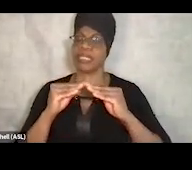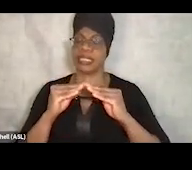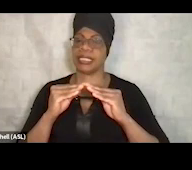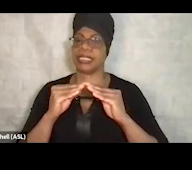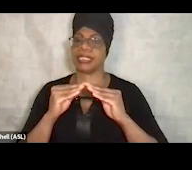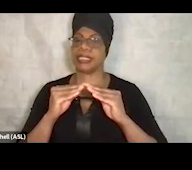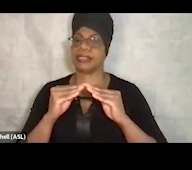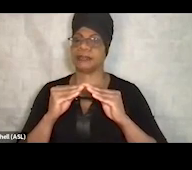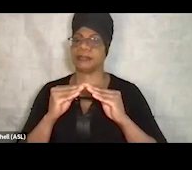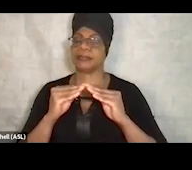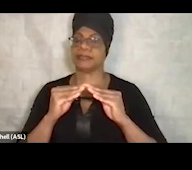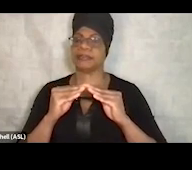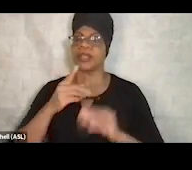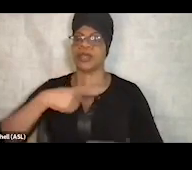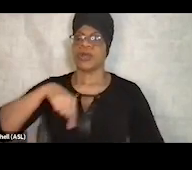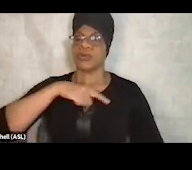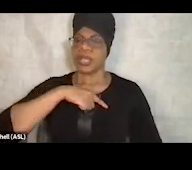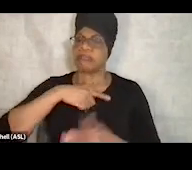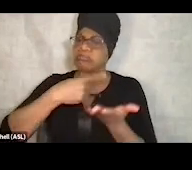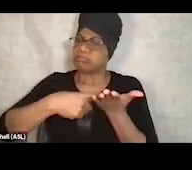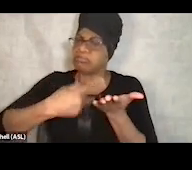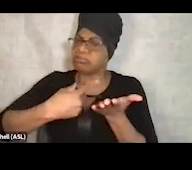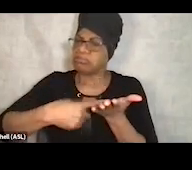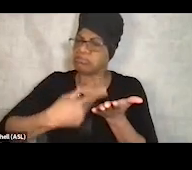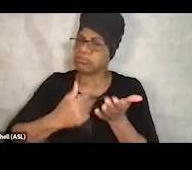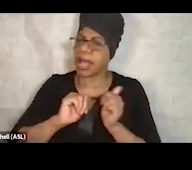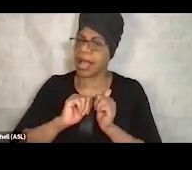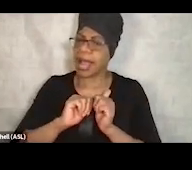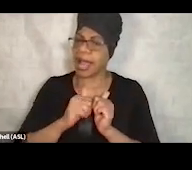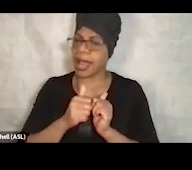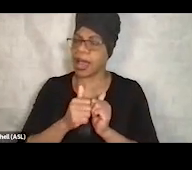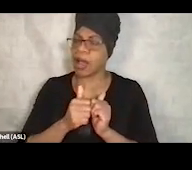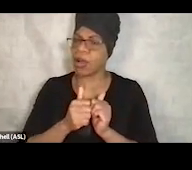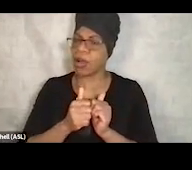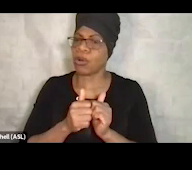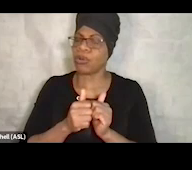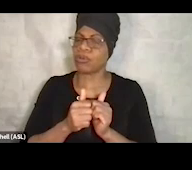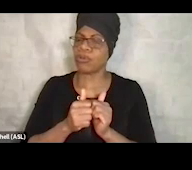sort of tamp that down is just talk about, you know,